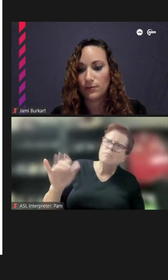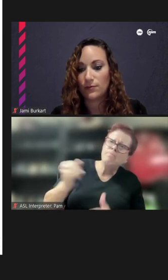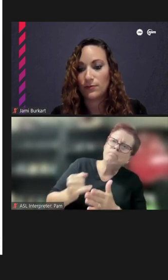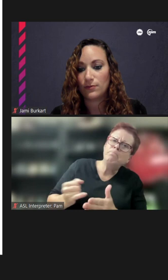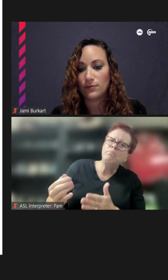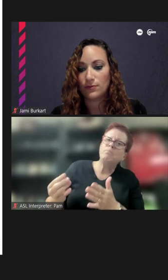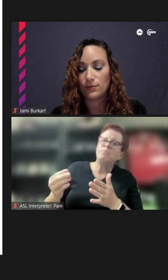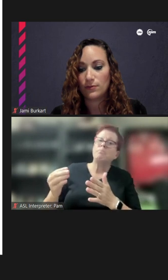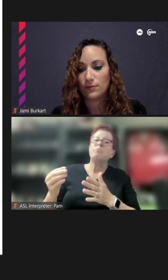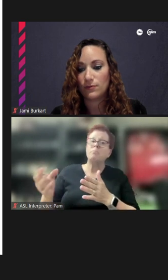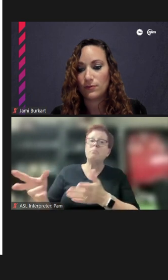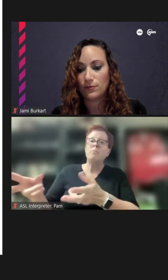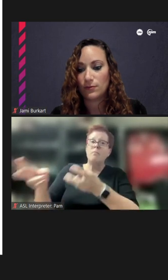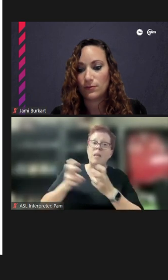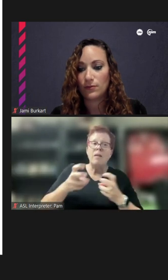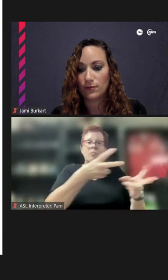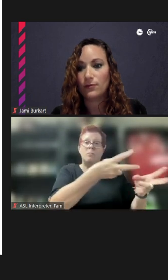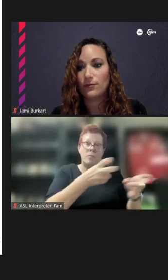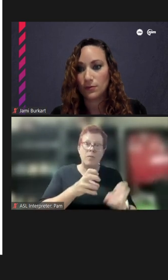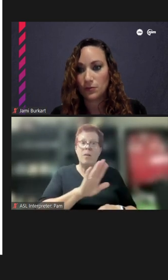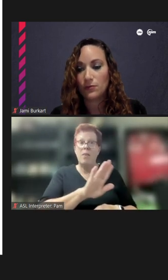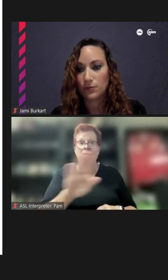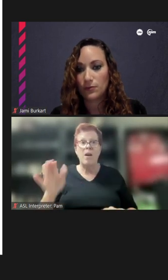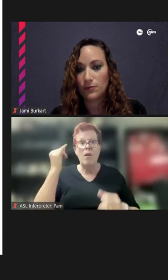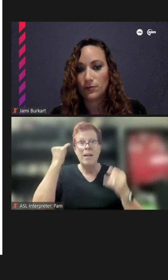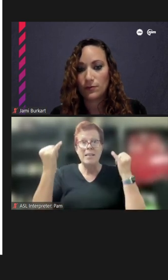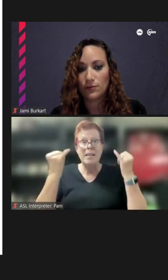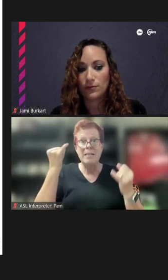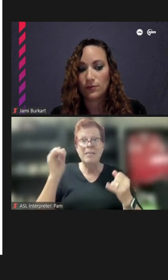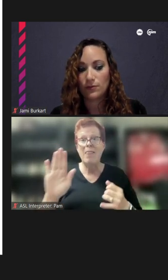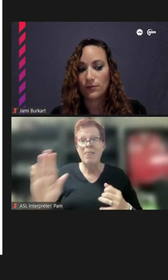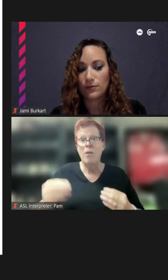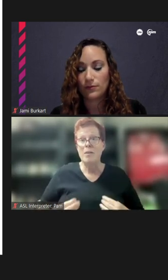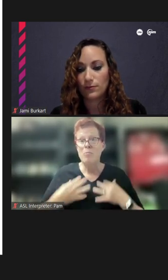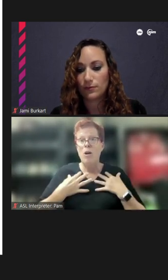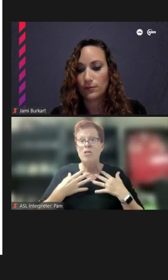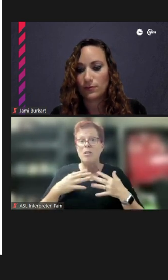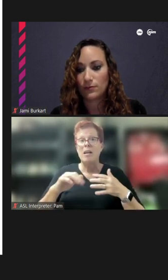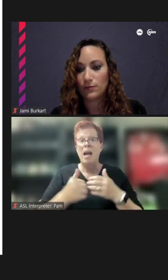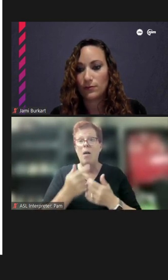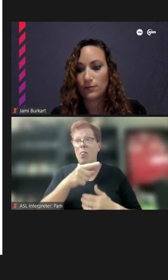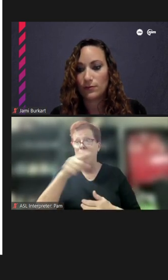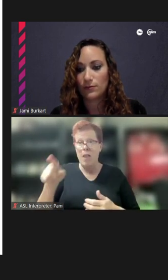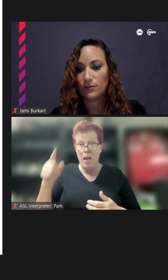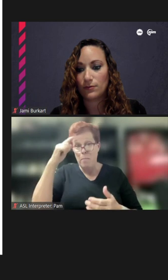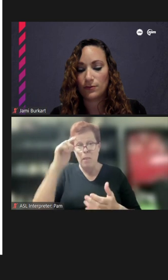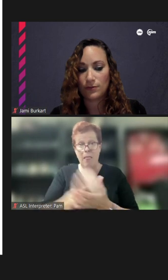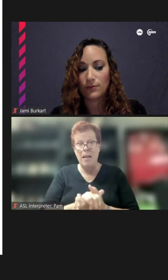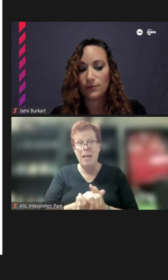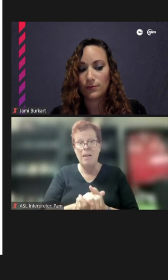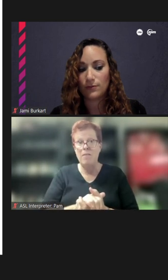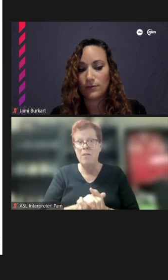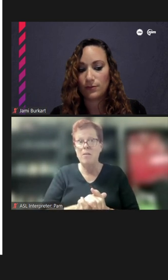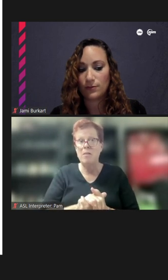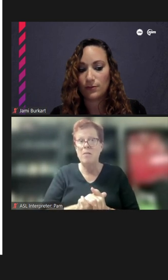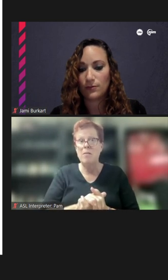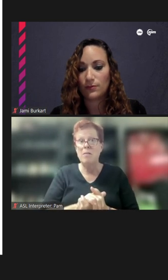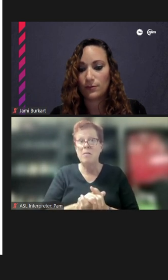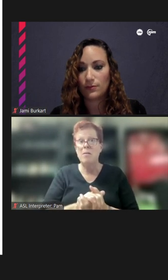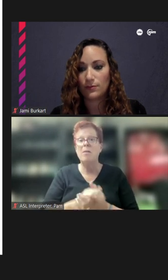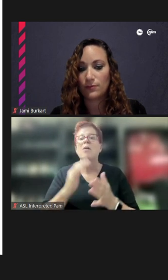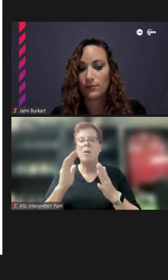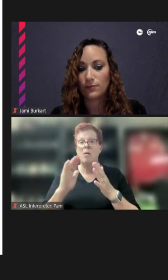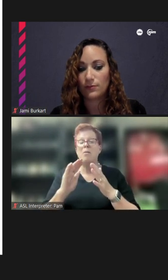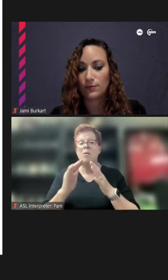a great idea -- could give their own inspiration as to how they believe the community or the